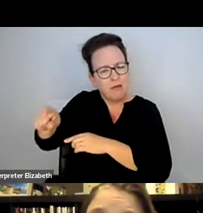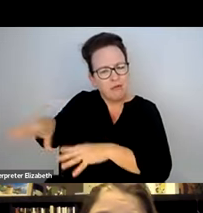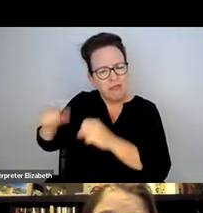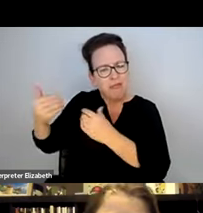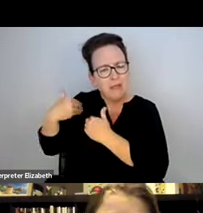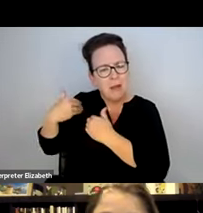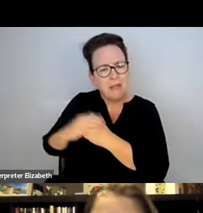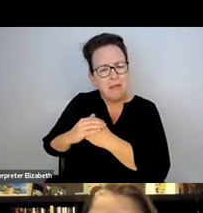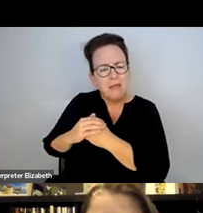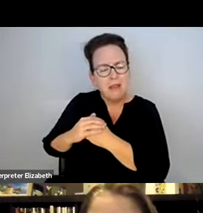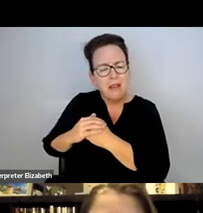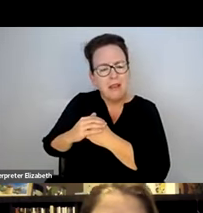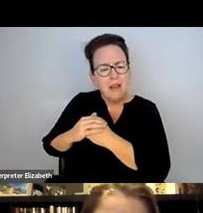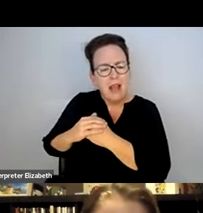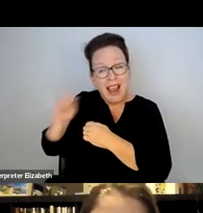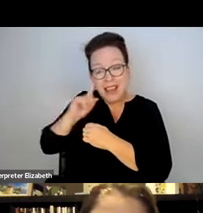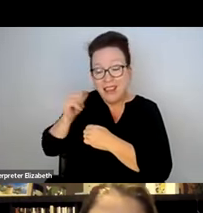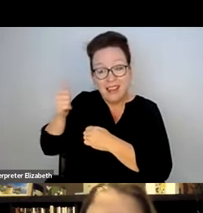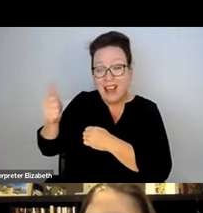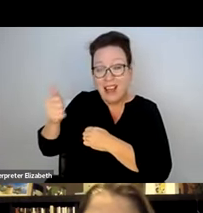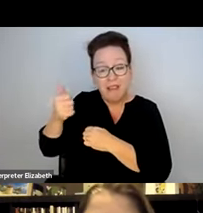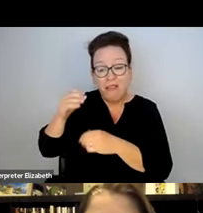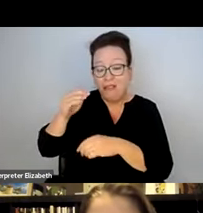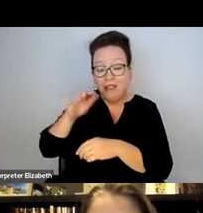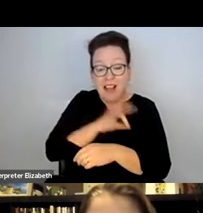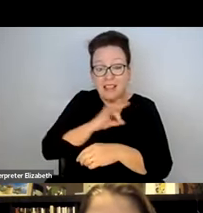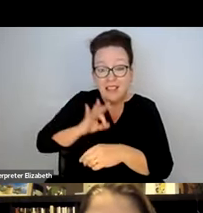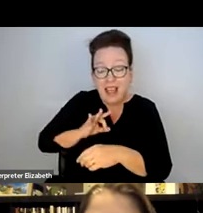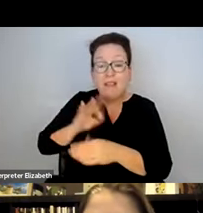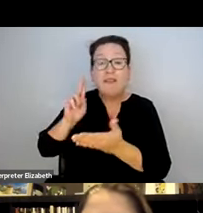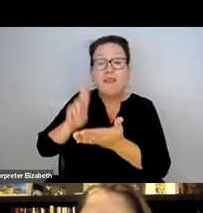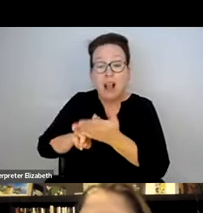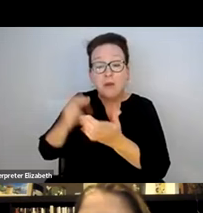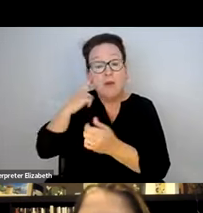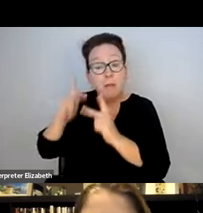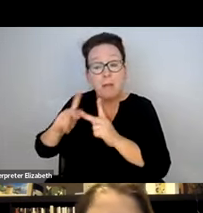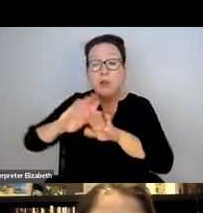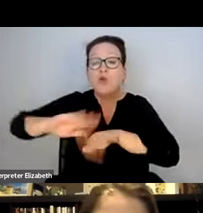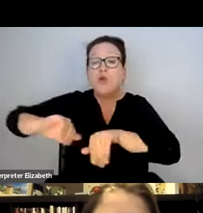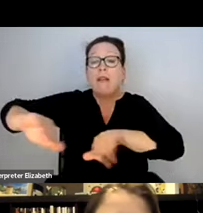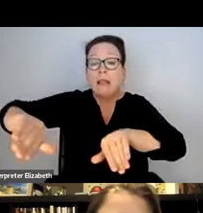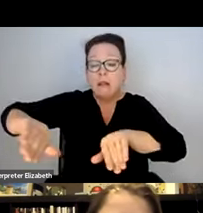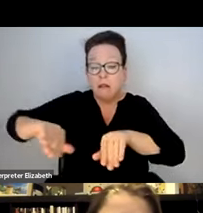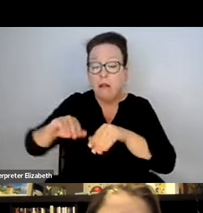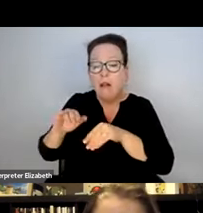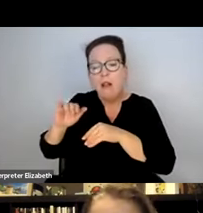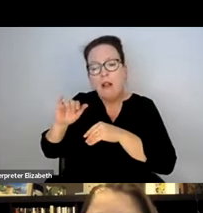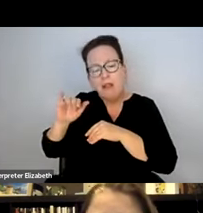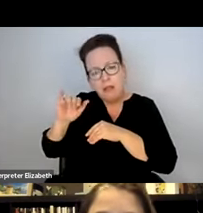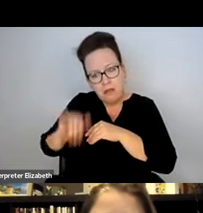CLARIFIED IN THE ORDINANCE, THE BIG COMMERCIAL BUILDINGS, ABUTTING AND THEY PROBABLY HAVE